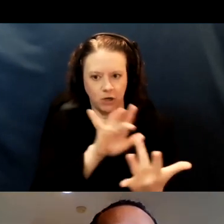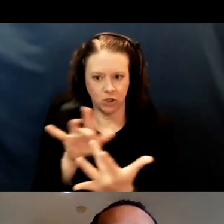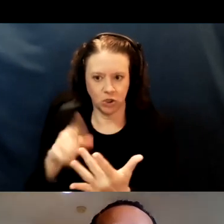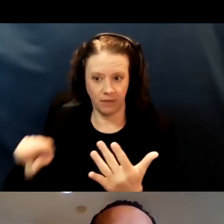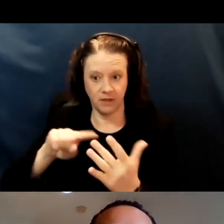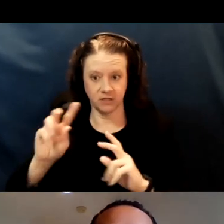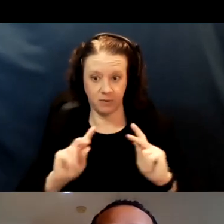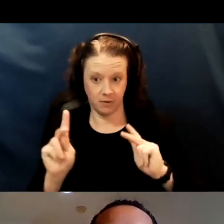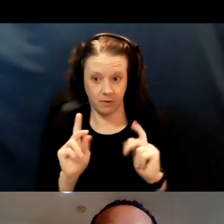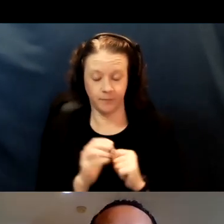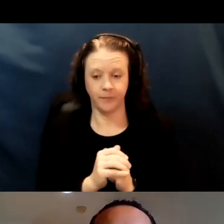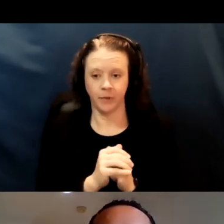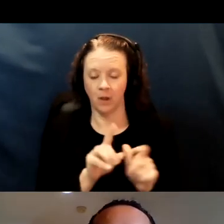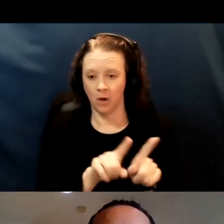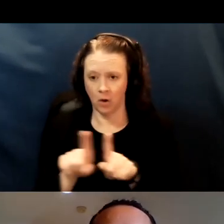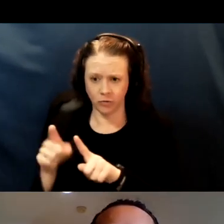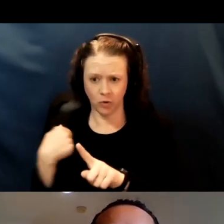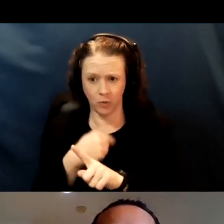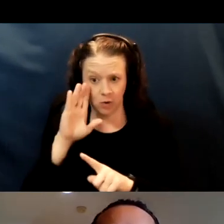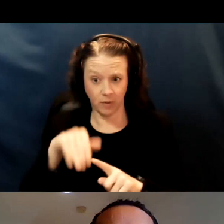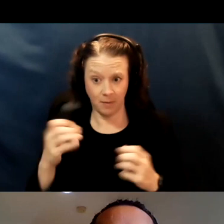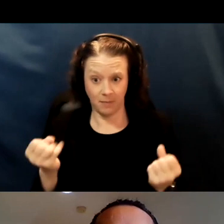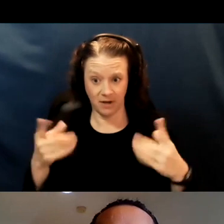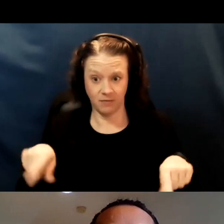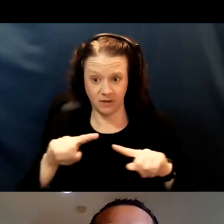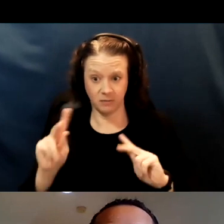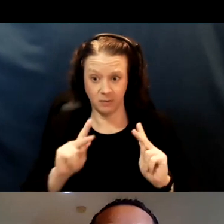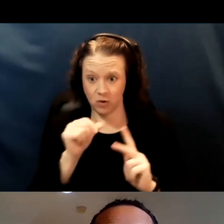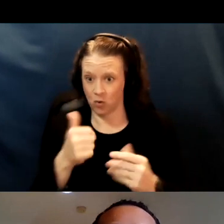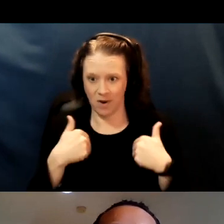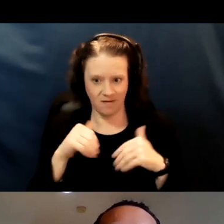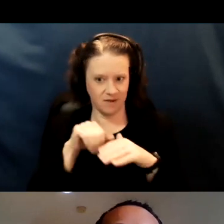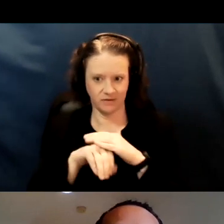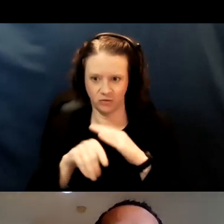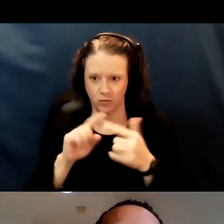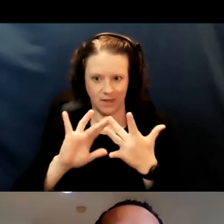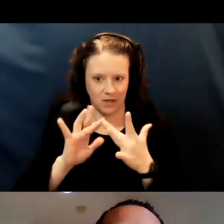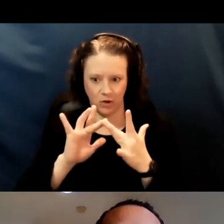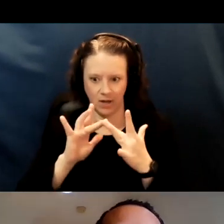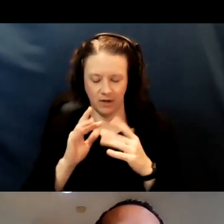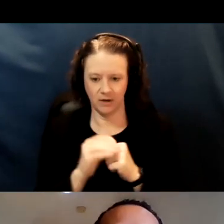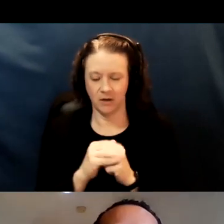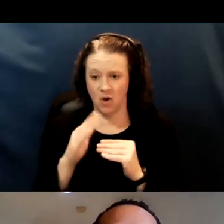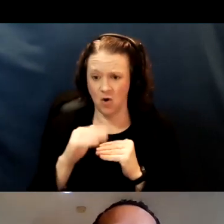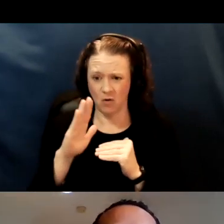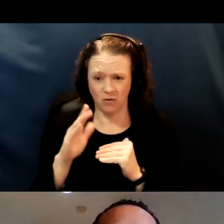So we also know that a lot of these individuals do not have access to the internet. Upwards of more than a third